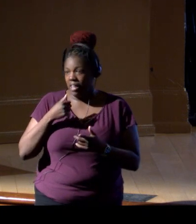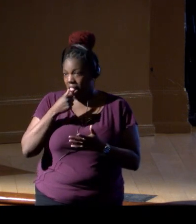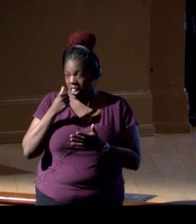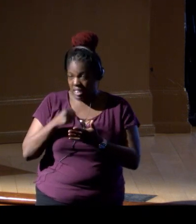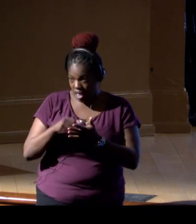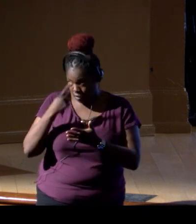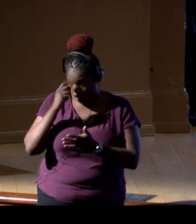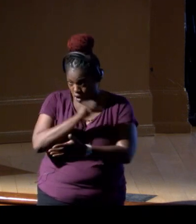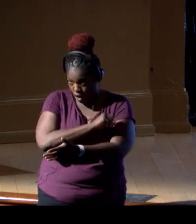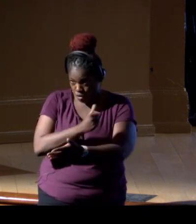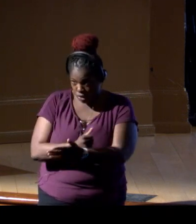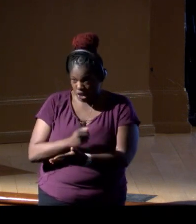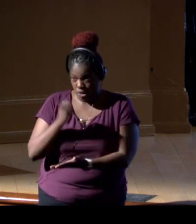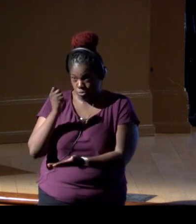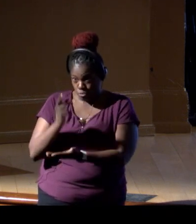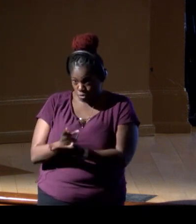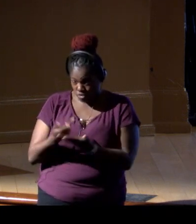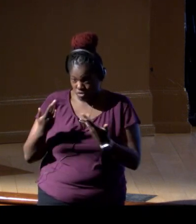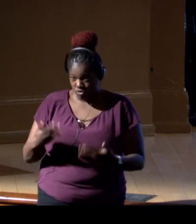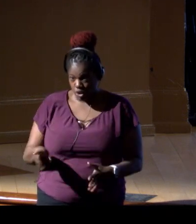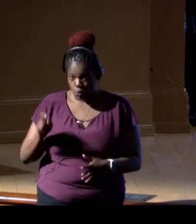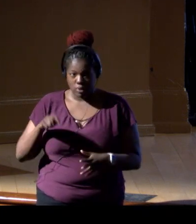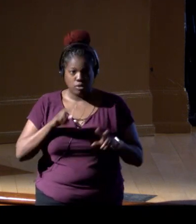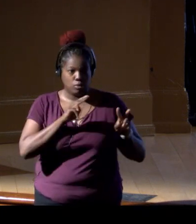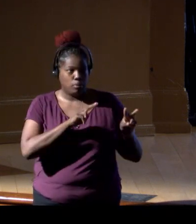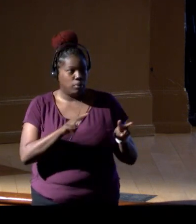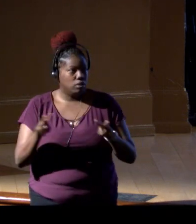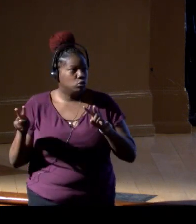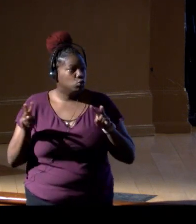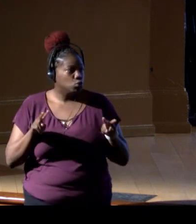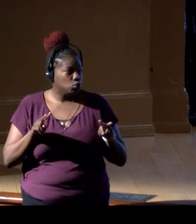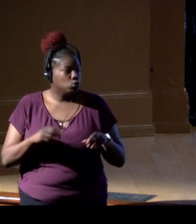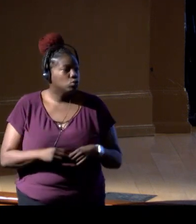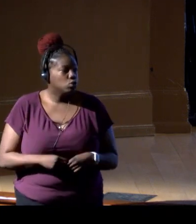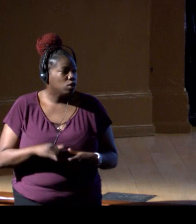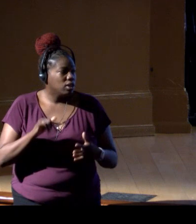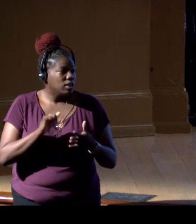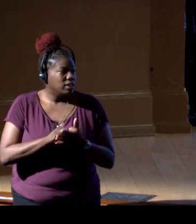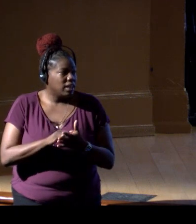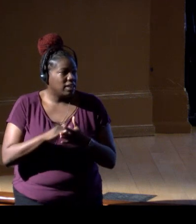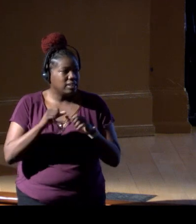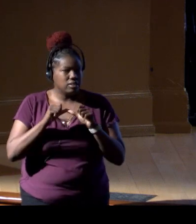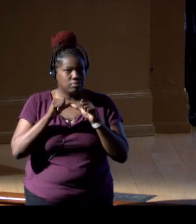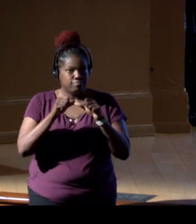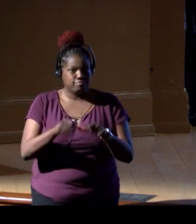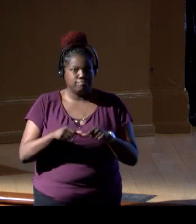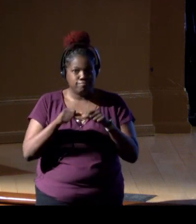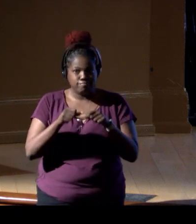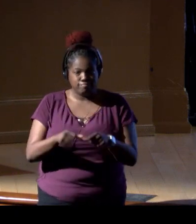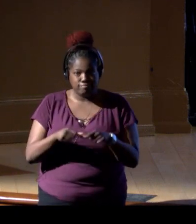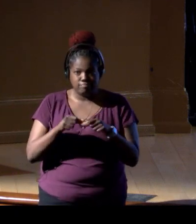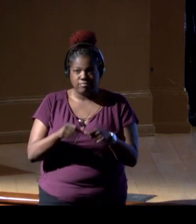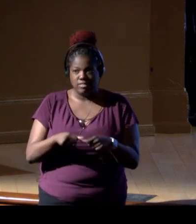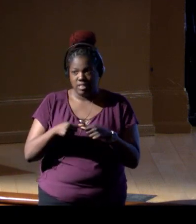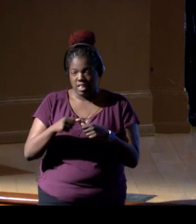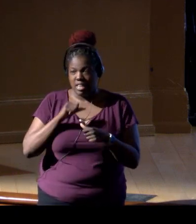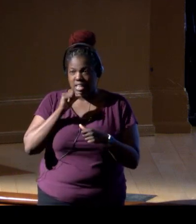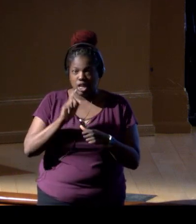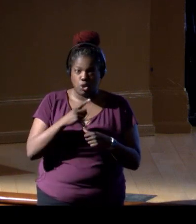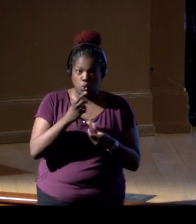for testing and training, we have to monitor. And that's a long-term endeavor to monitor for not only the numbers of animals,